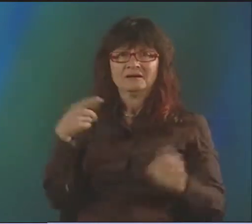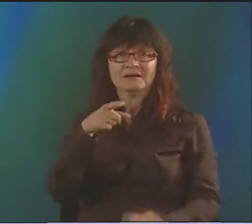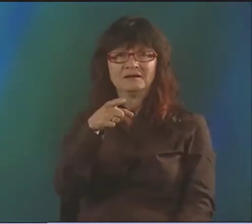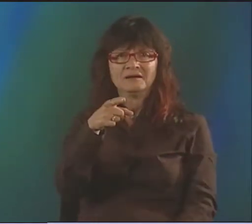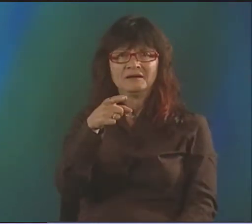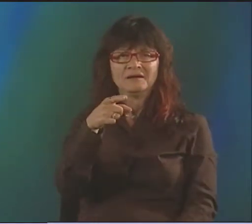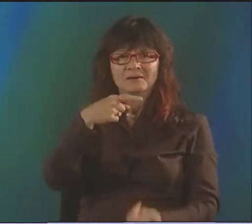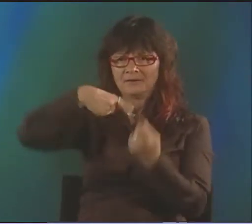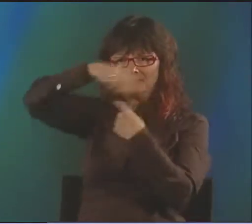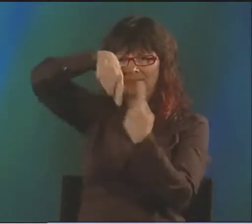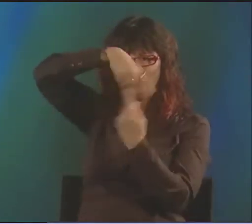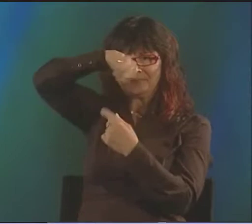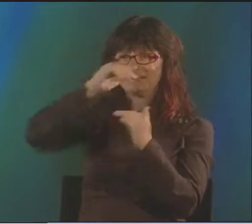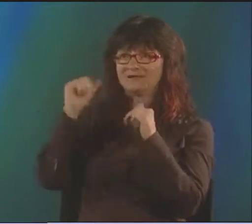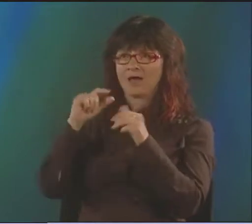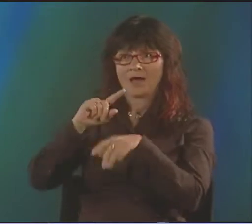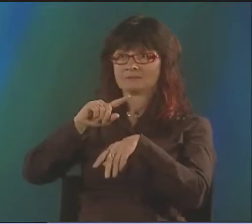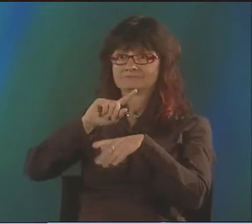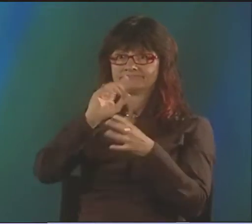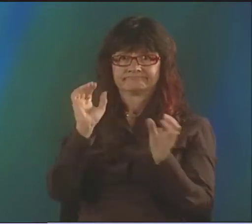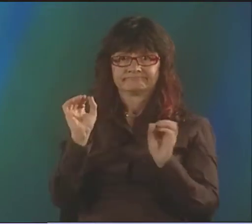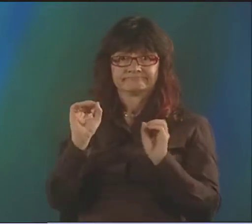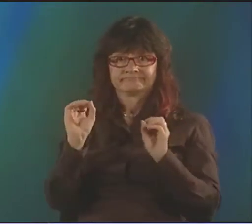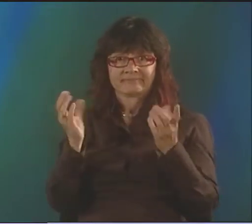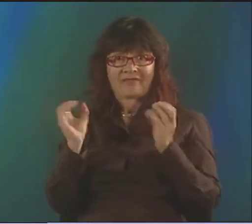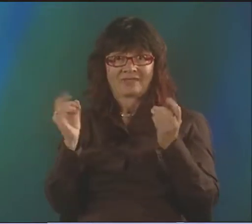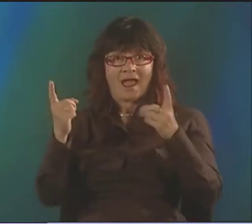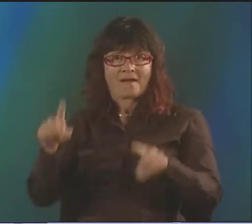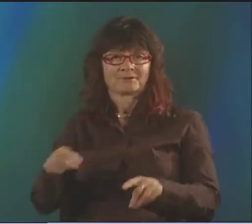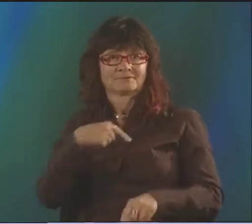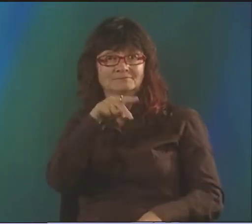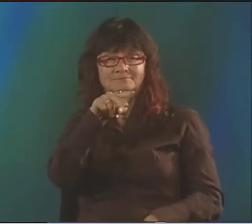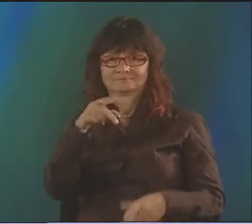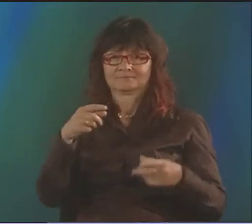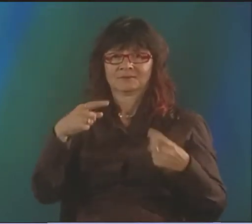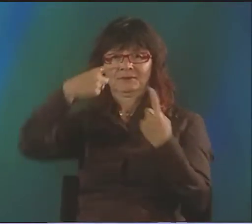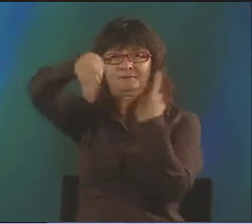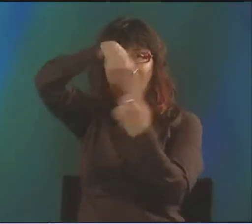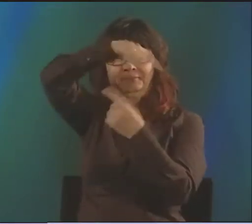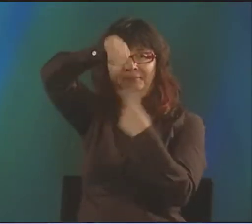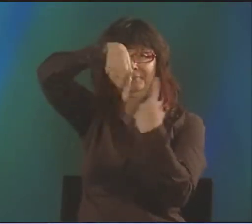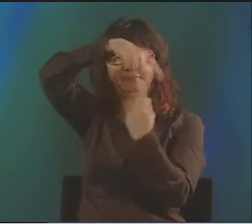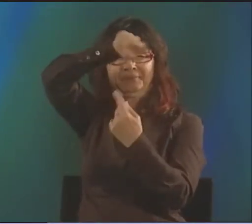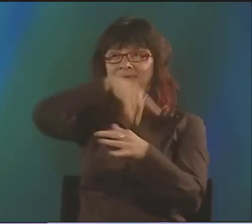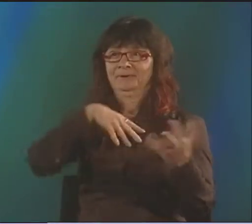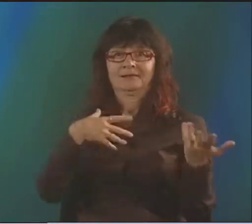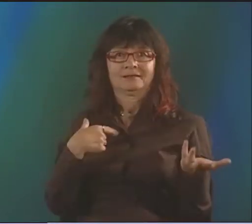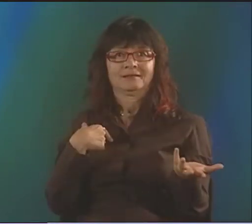I WATCHED THIS PERFORMANCE. THERE'S A VAT OF WATER, AND I'M WATCHING HER TWIRL AROUND AT THE SAME TIME ON THE STAGE. NOTHING ELSE IS REALLY GOING ON.